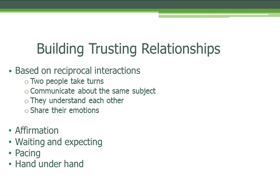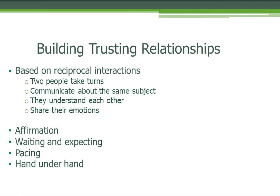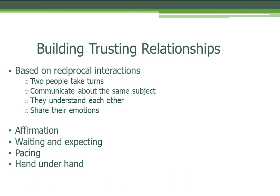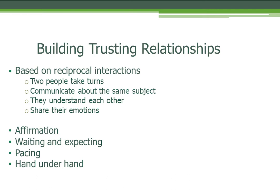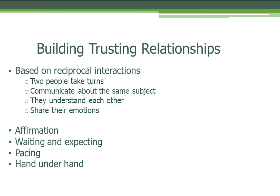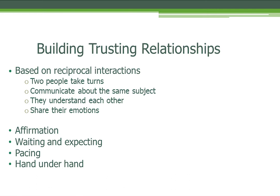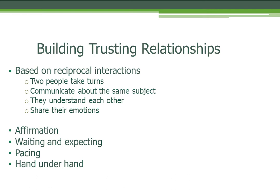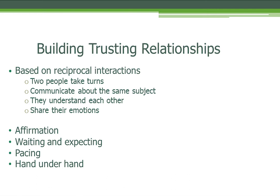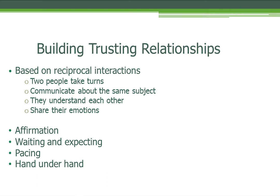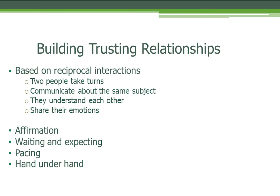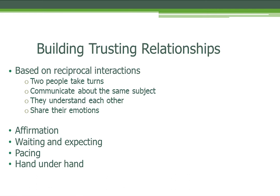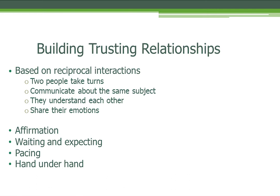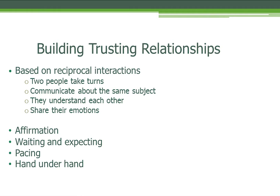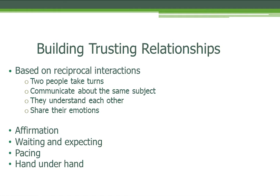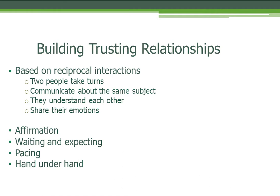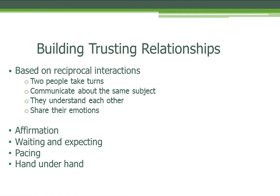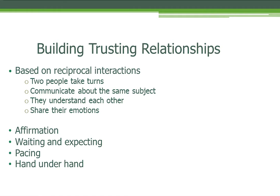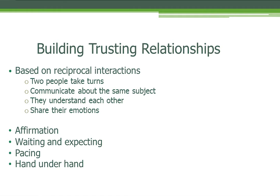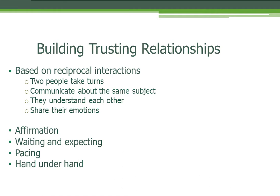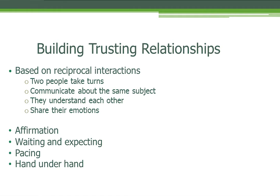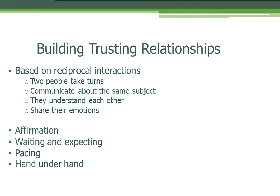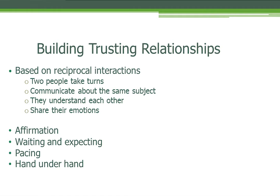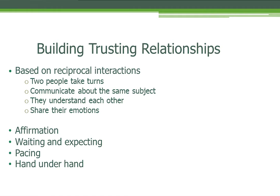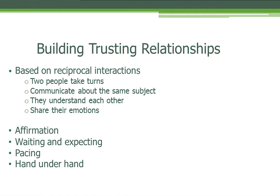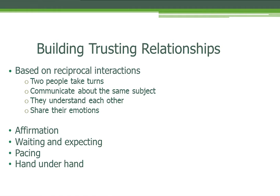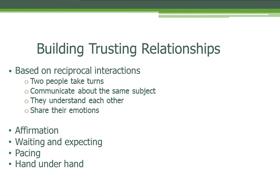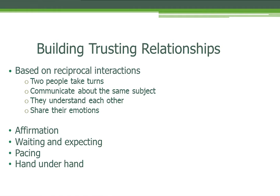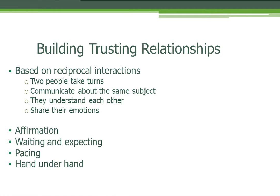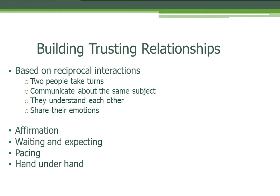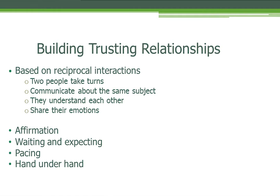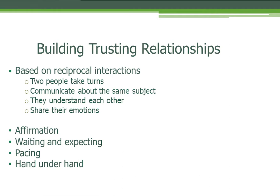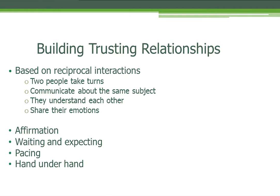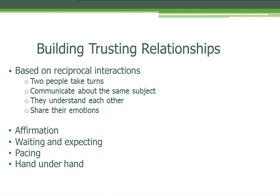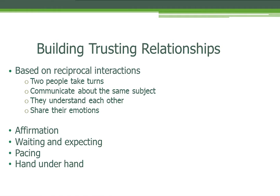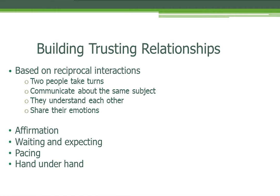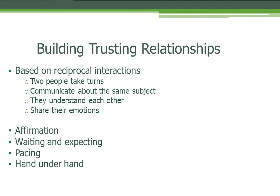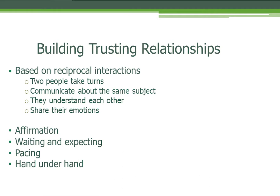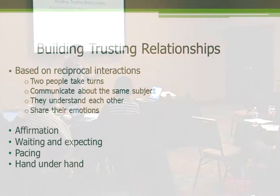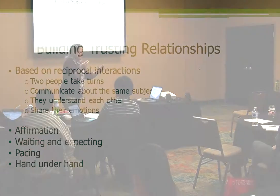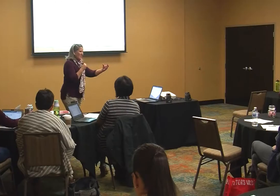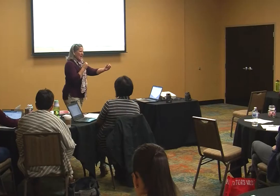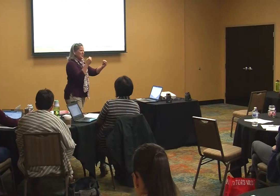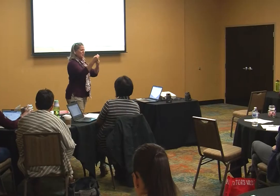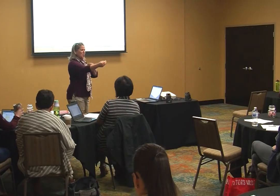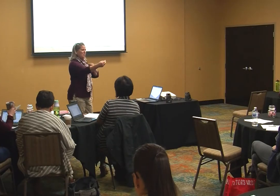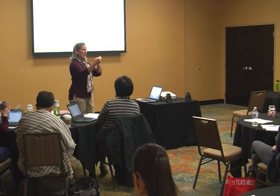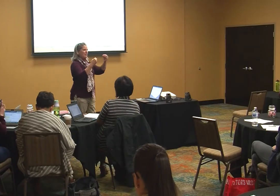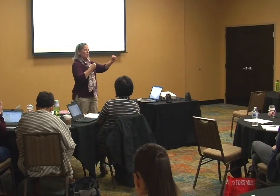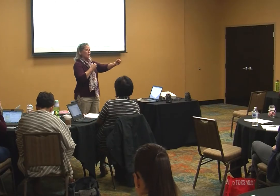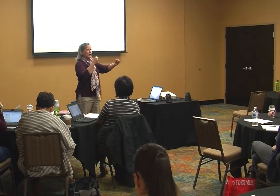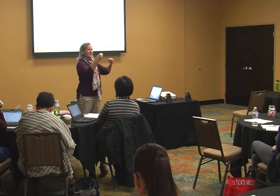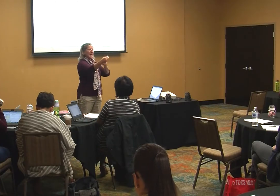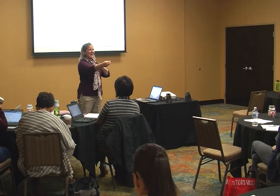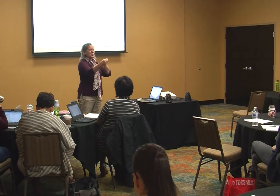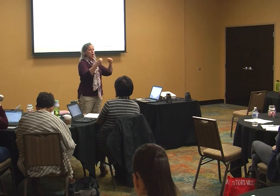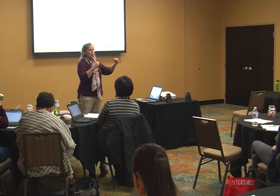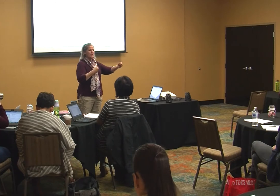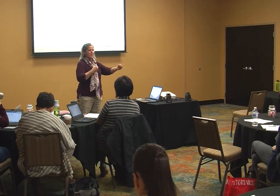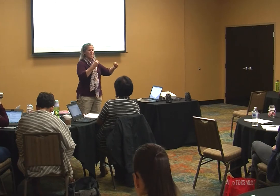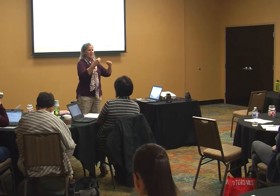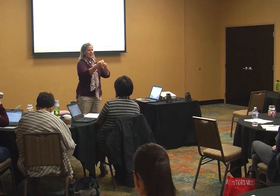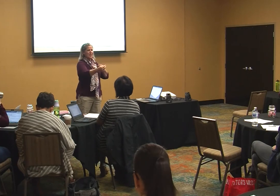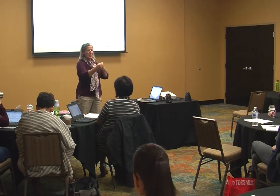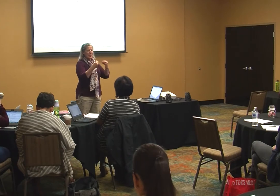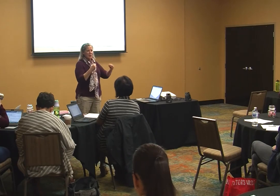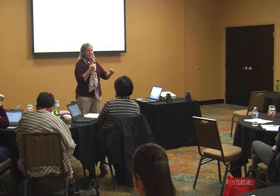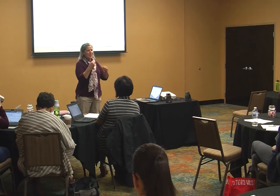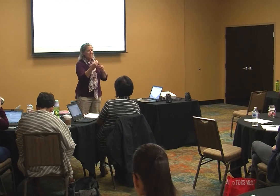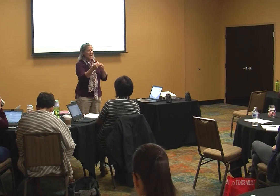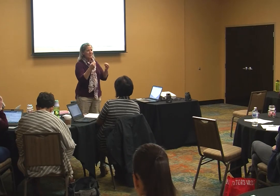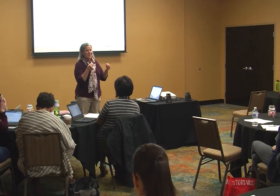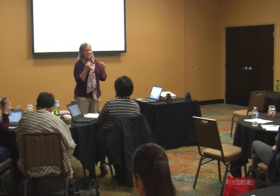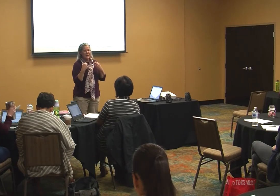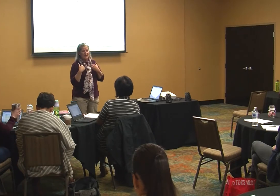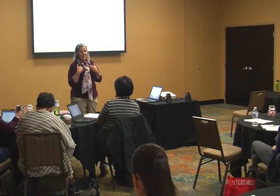each other so we have to watch out and - people taking turns you know sometimes it's me that's